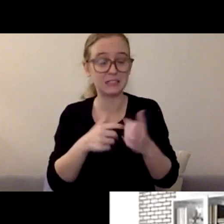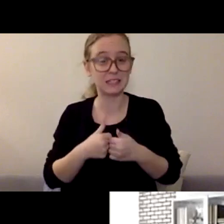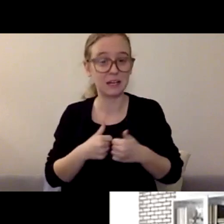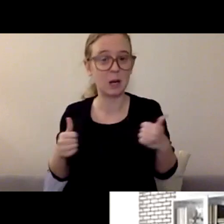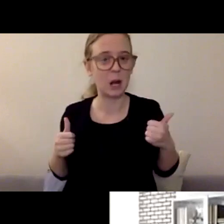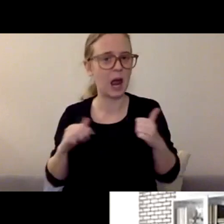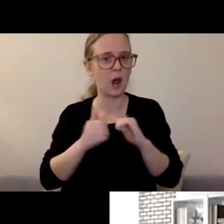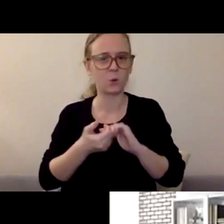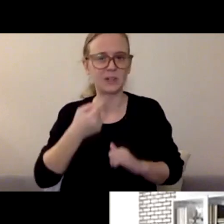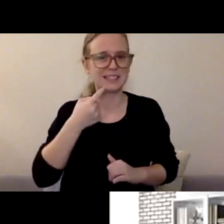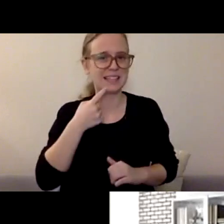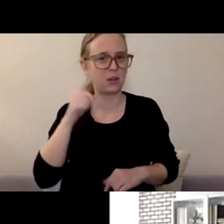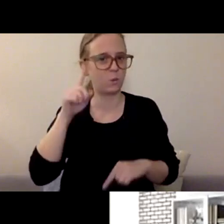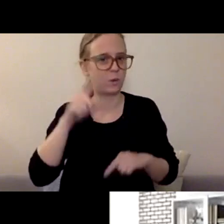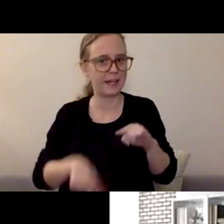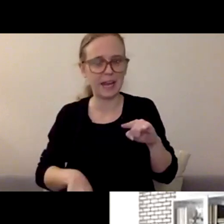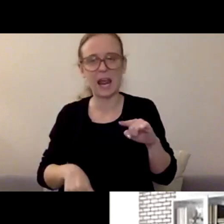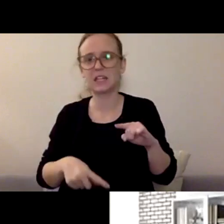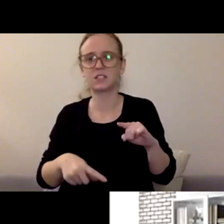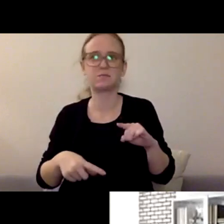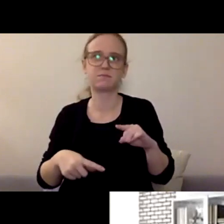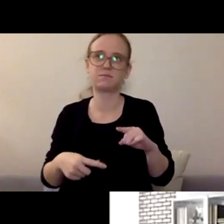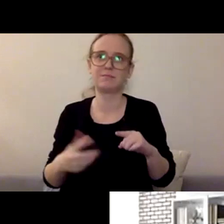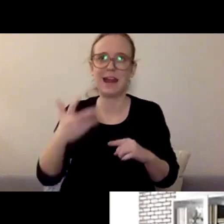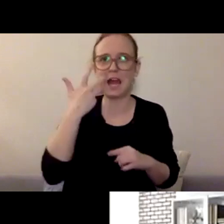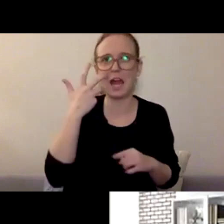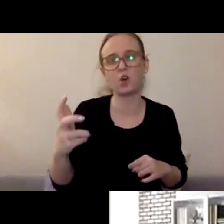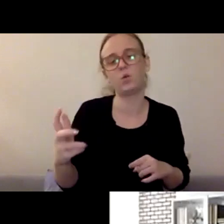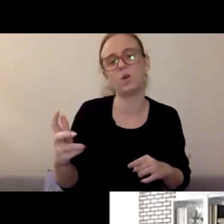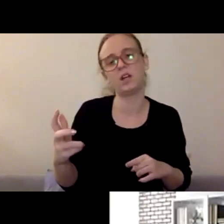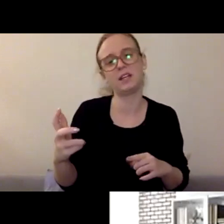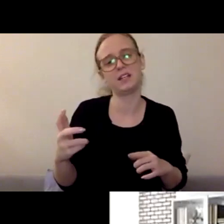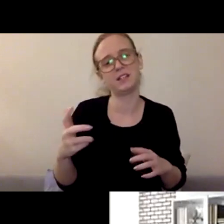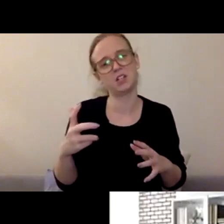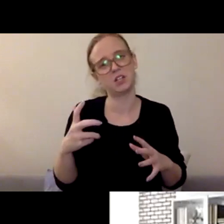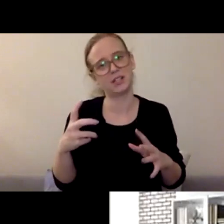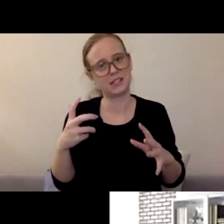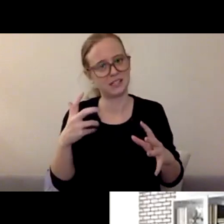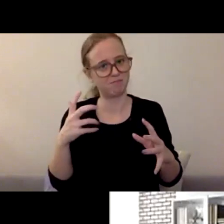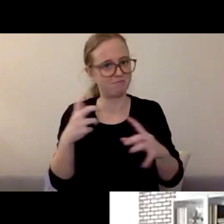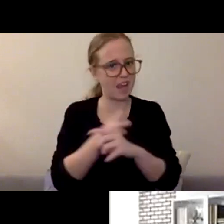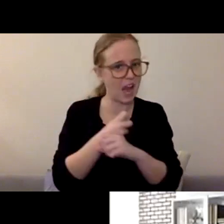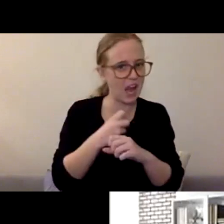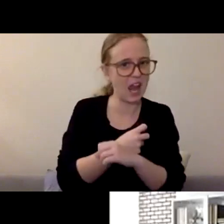There are ways to take the first step... Are there ways to take the first step to change the way of dealing with painful issues?"